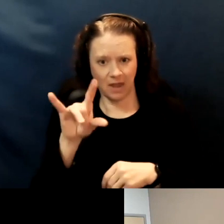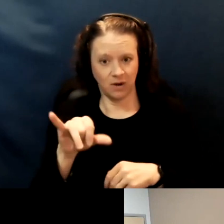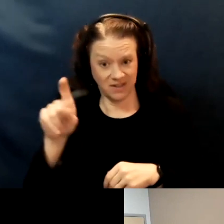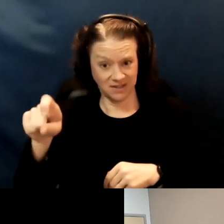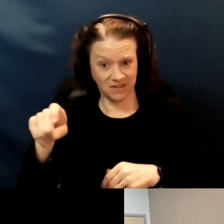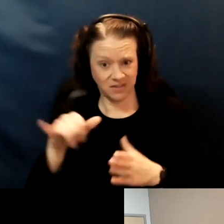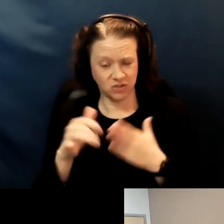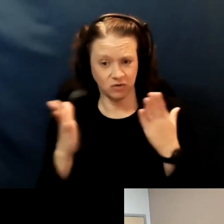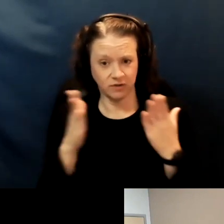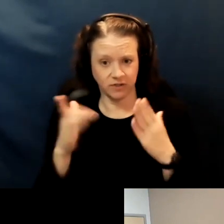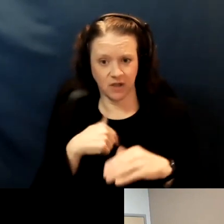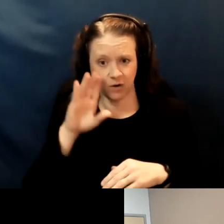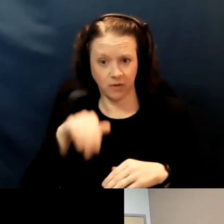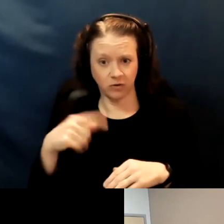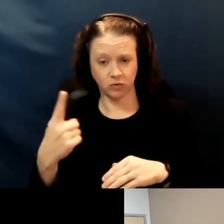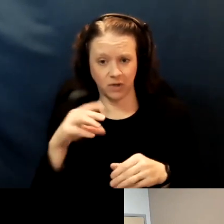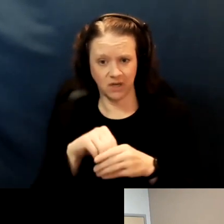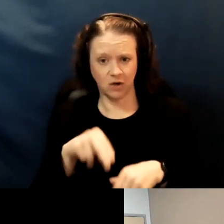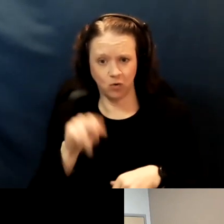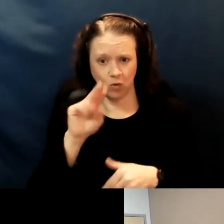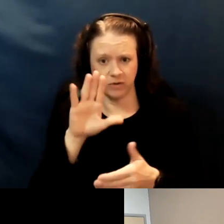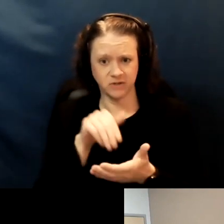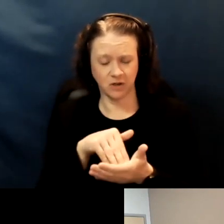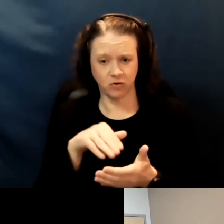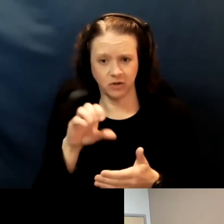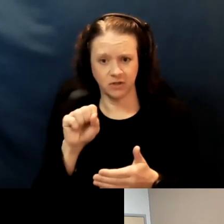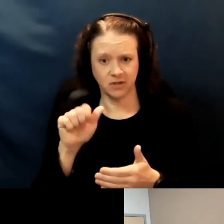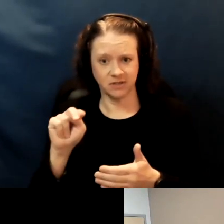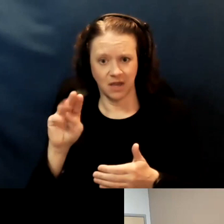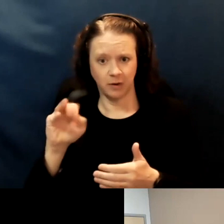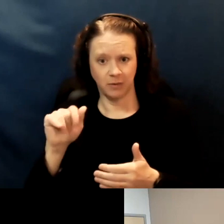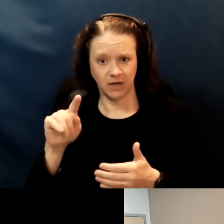I know there's one in North Central San Mateo that's working specifically with seniors